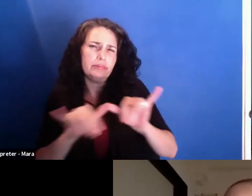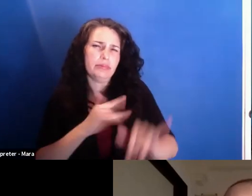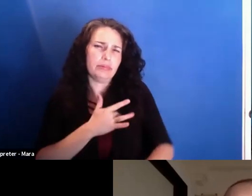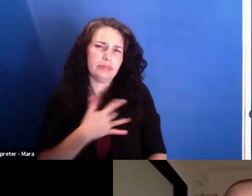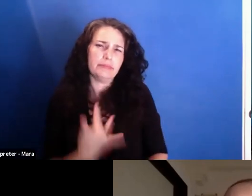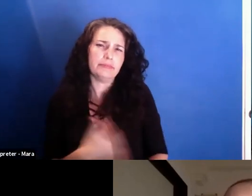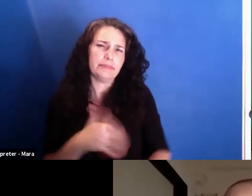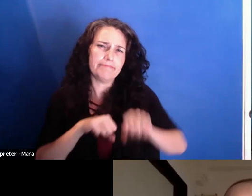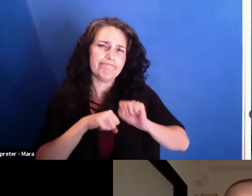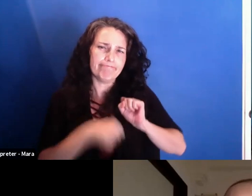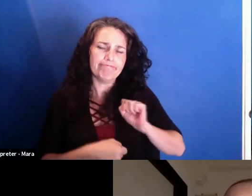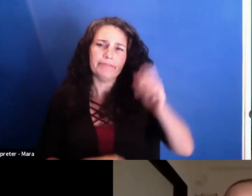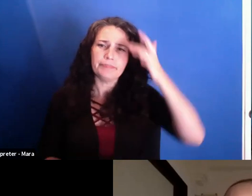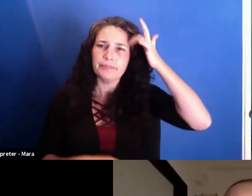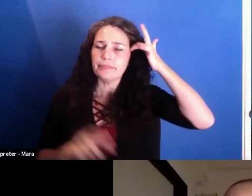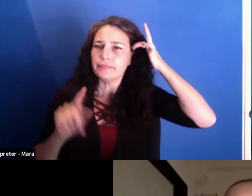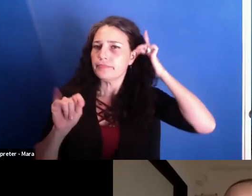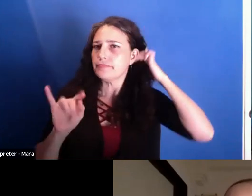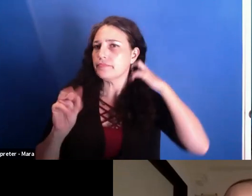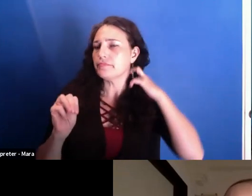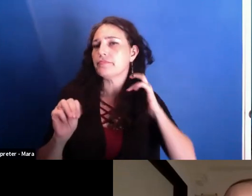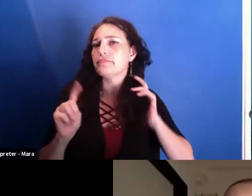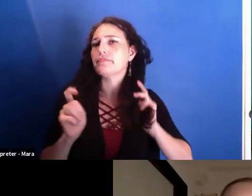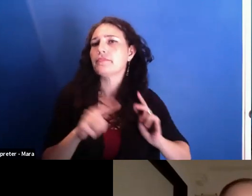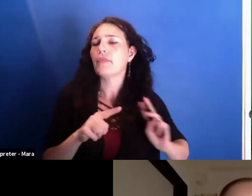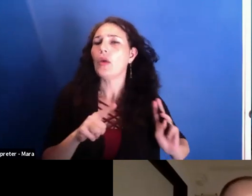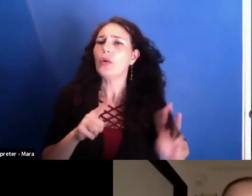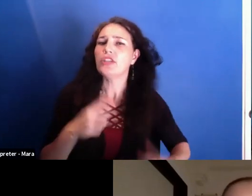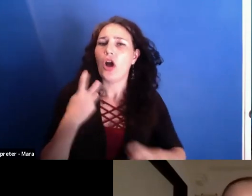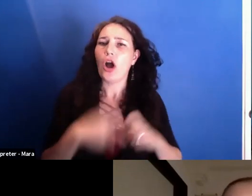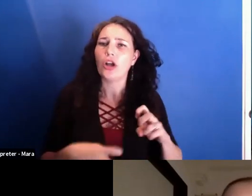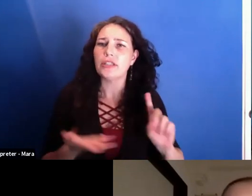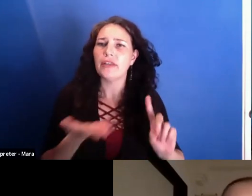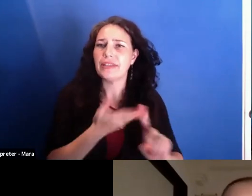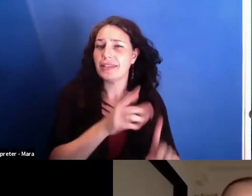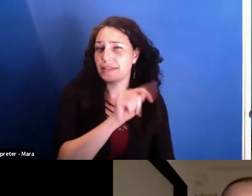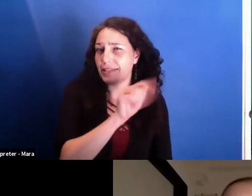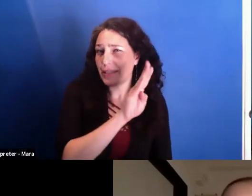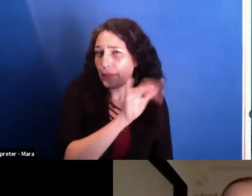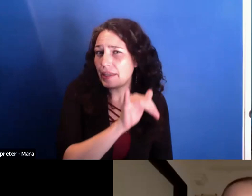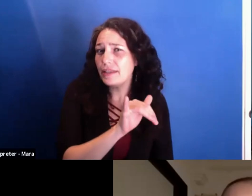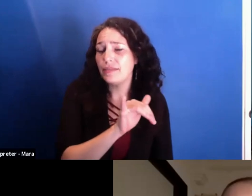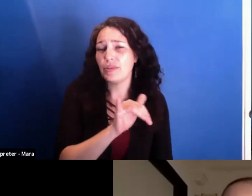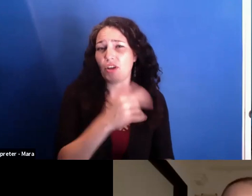was it hard to convince Tedy? In terms of those conversations and explaining